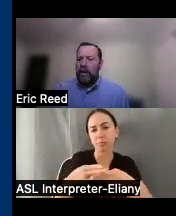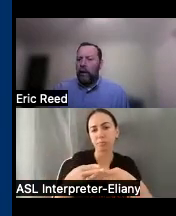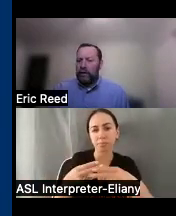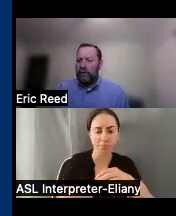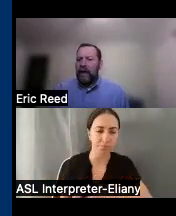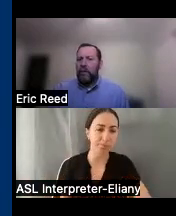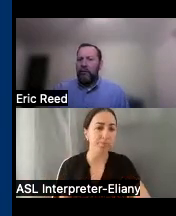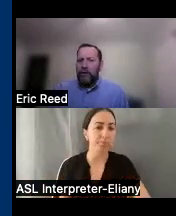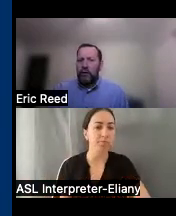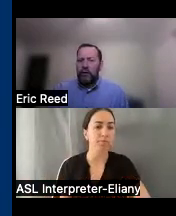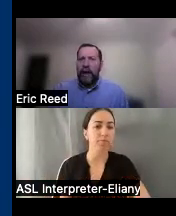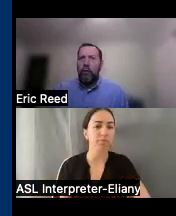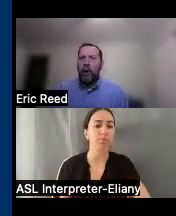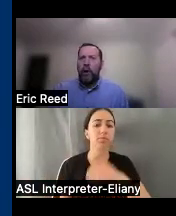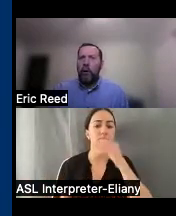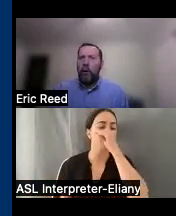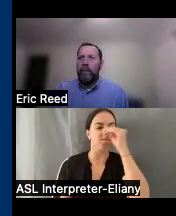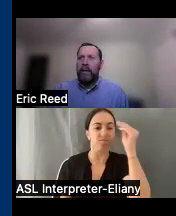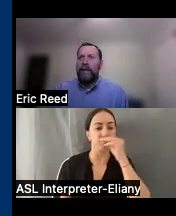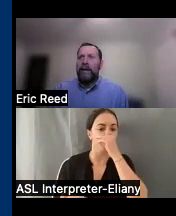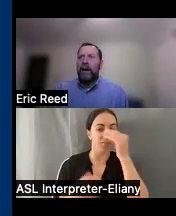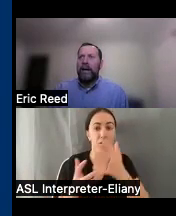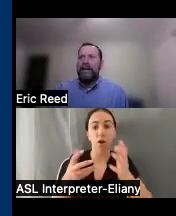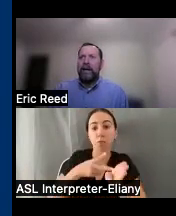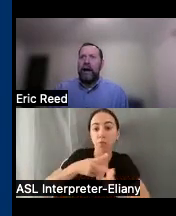then we also have a lot of professionals that will borrow equipment and take that